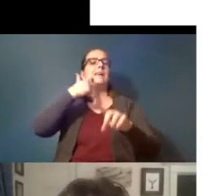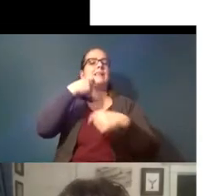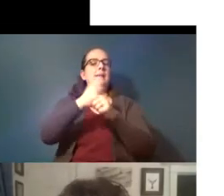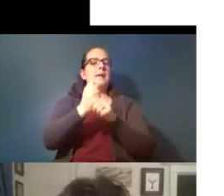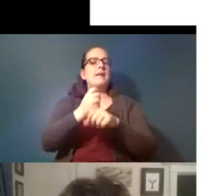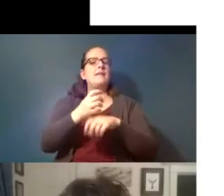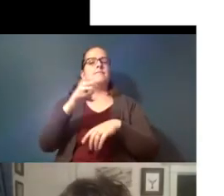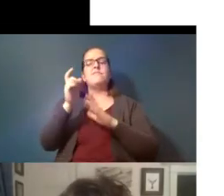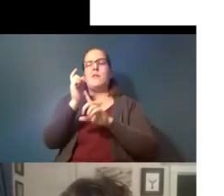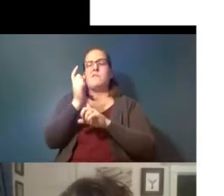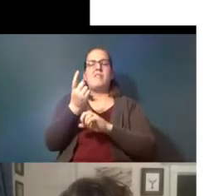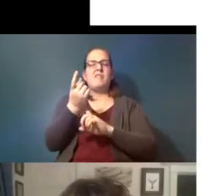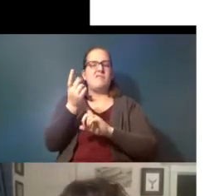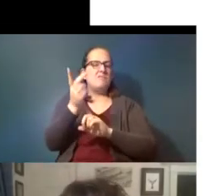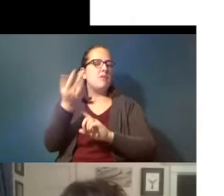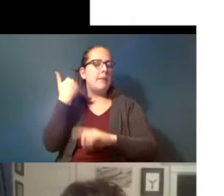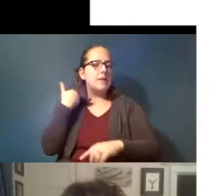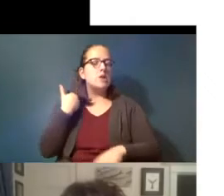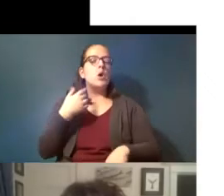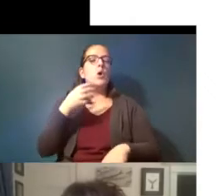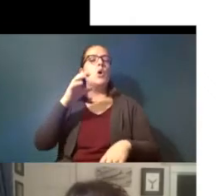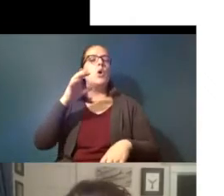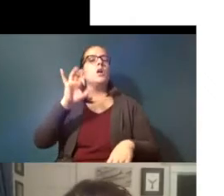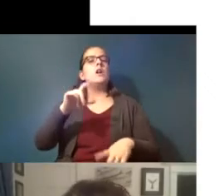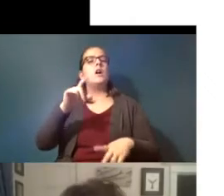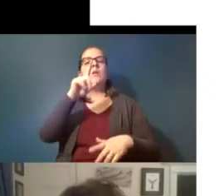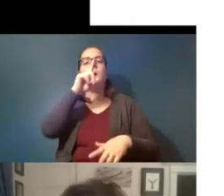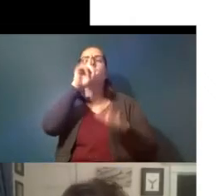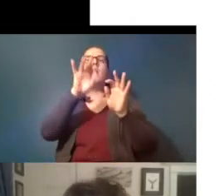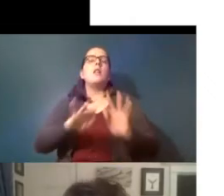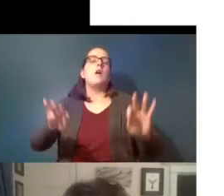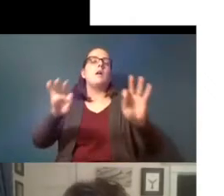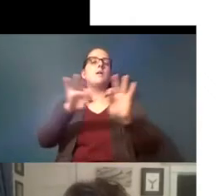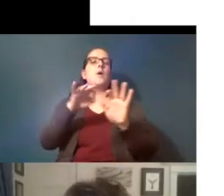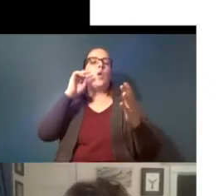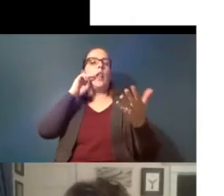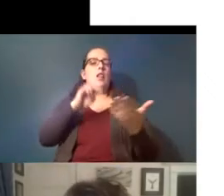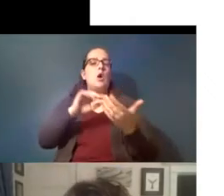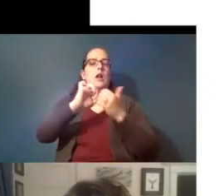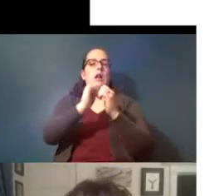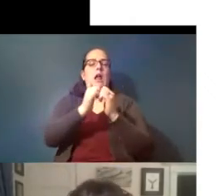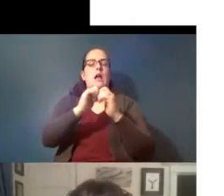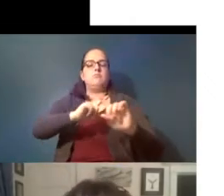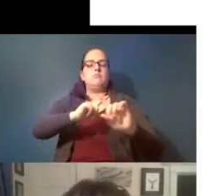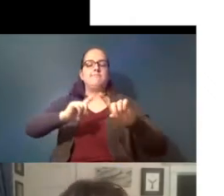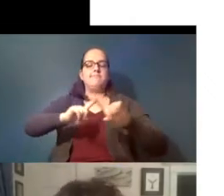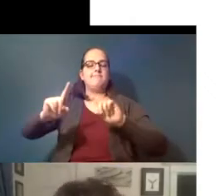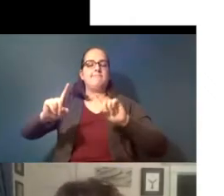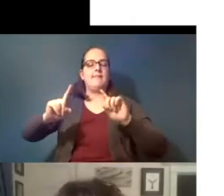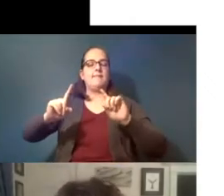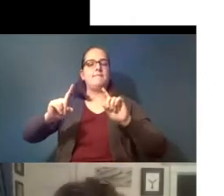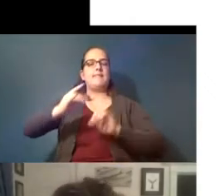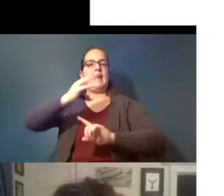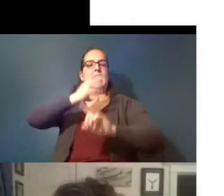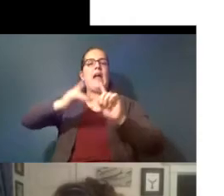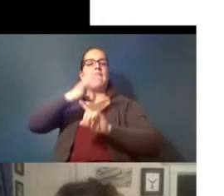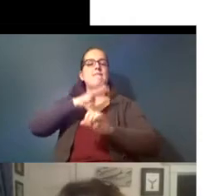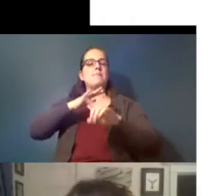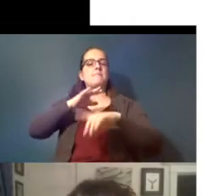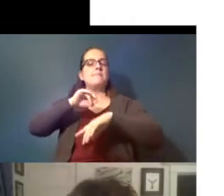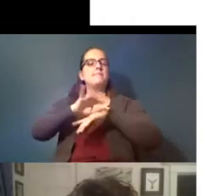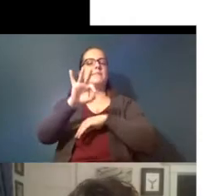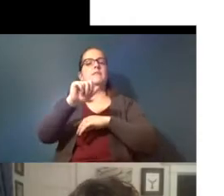or so ago that it's really important to look at how different environmental factors are affecting